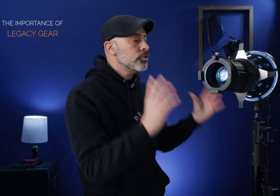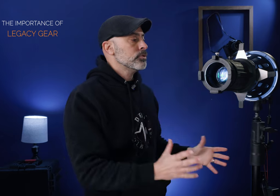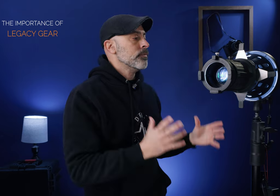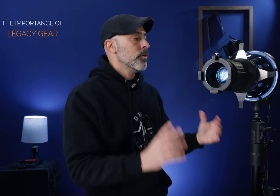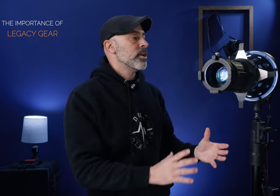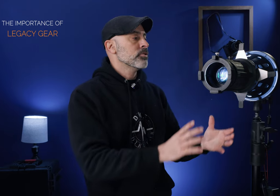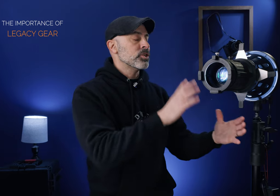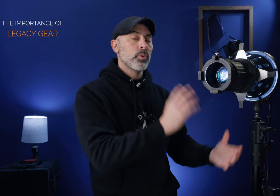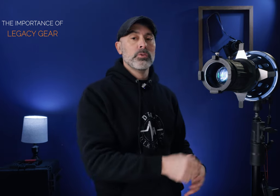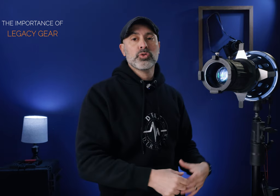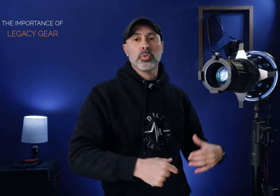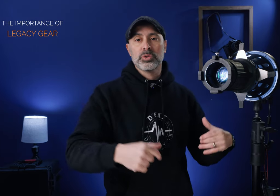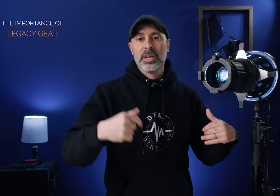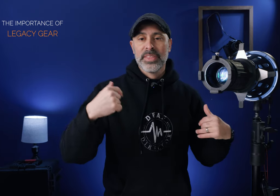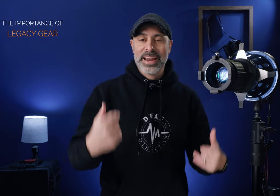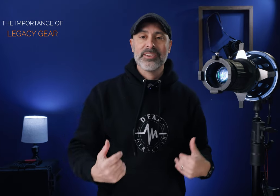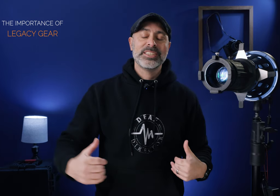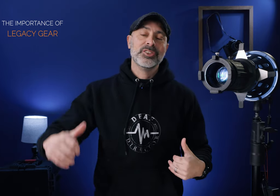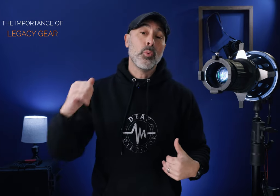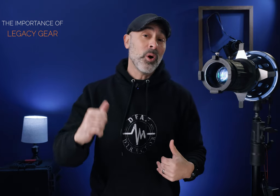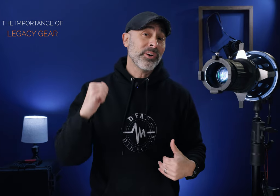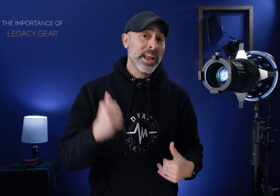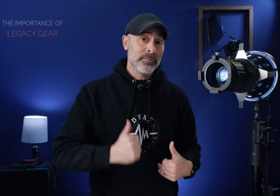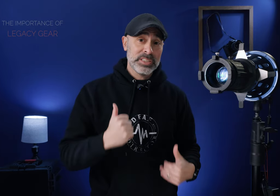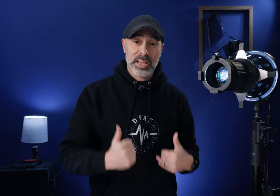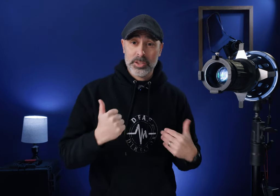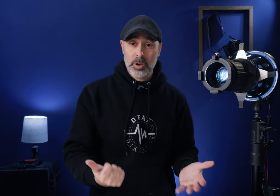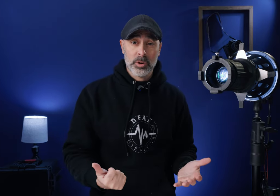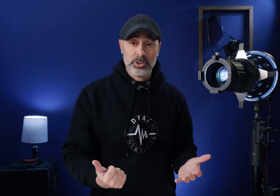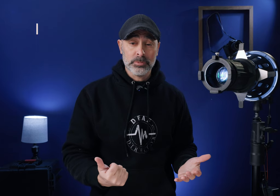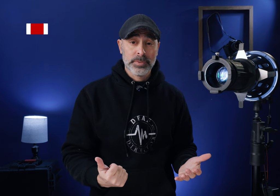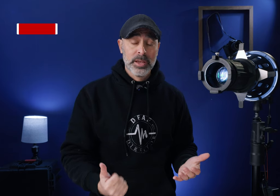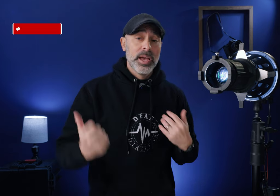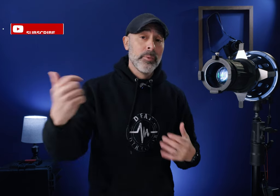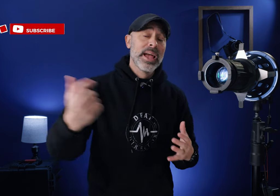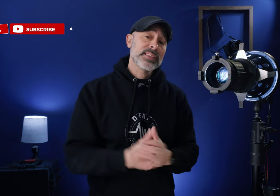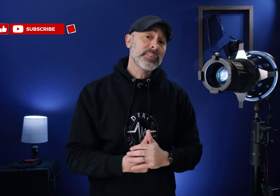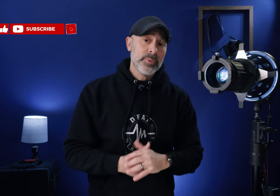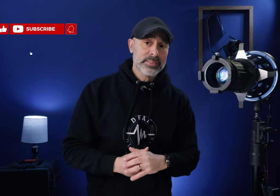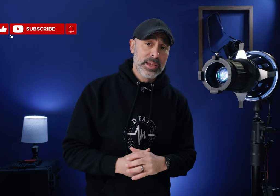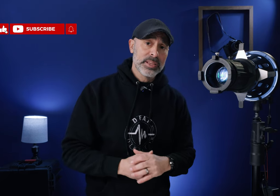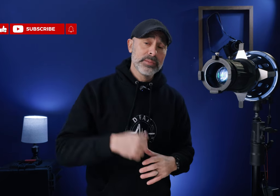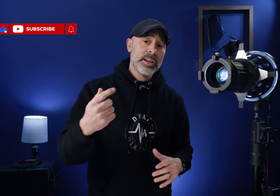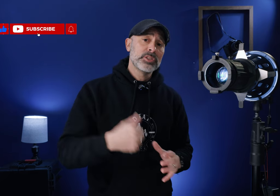use it for years and it's one of those tools that I guarantee you'll want on every set you go on to anyway guys I'd love to hear what you have to say with this leave me any notes and